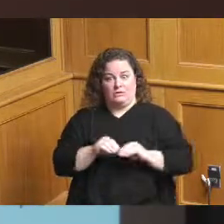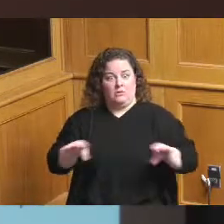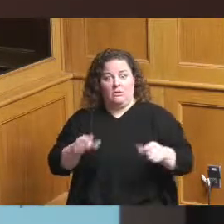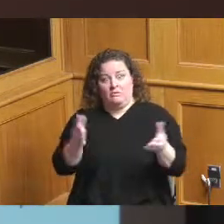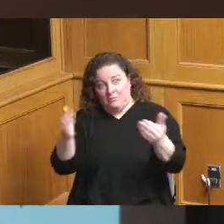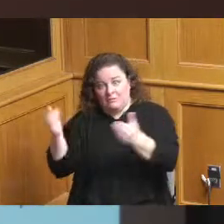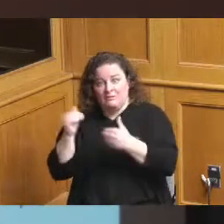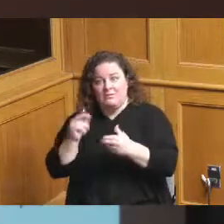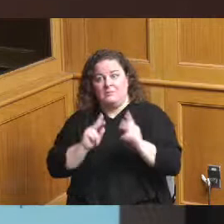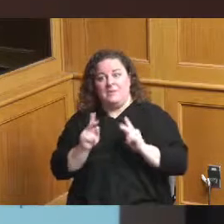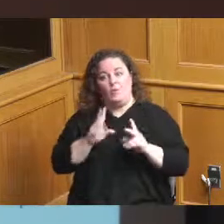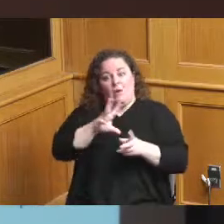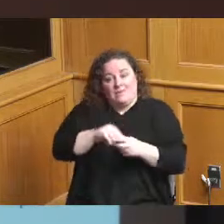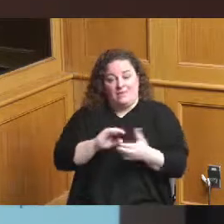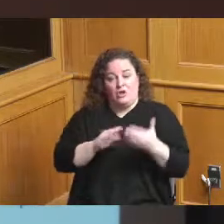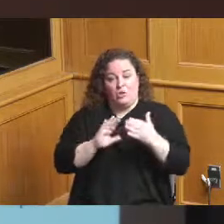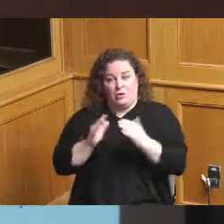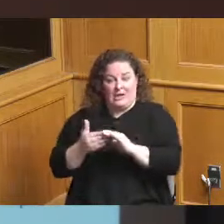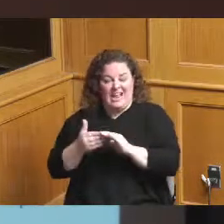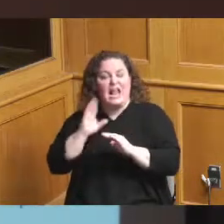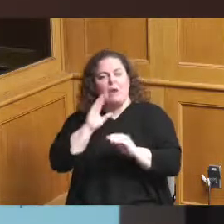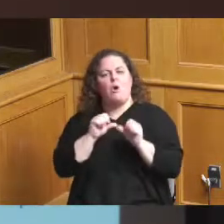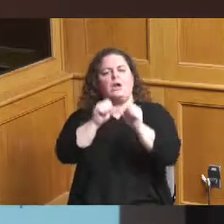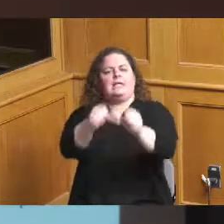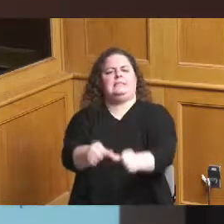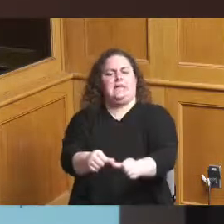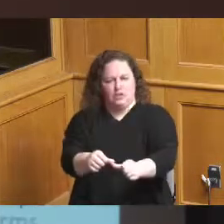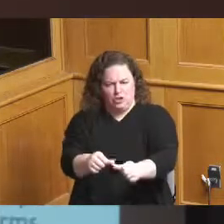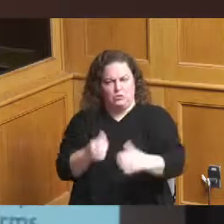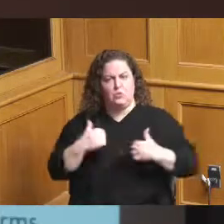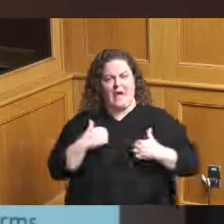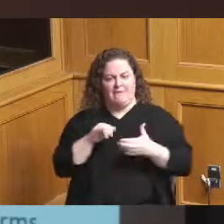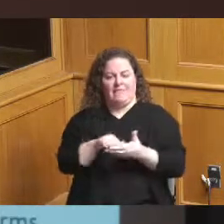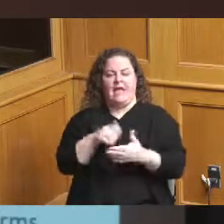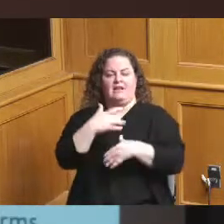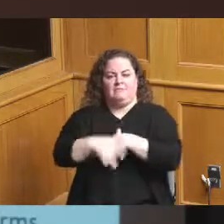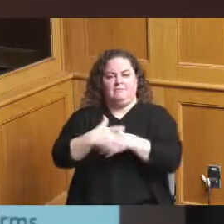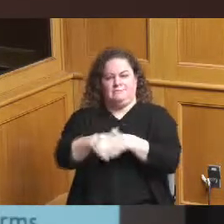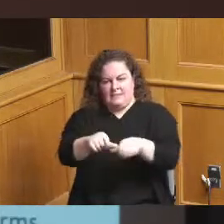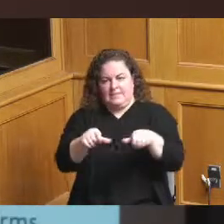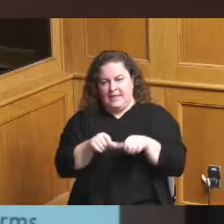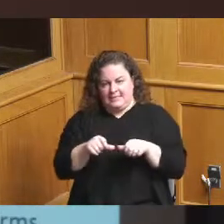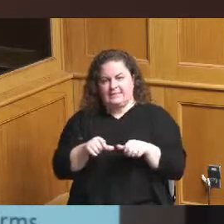something that will continue to the event that we have that kind of space at the millennium and then